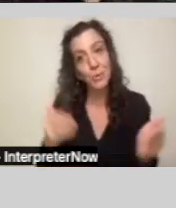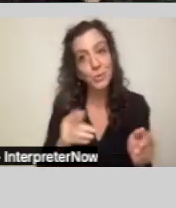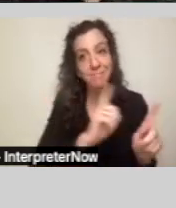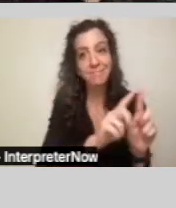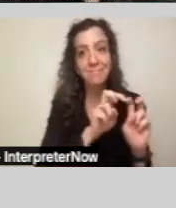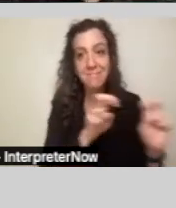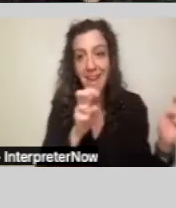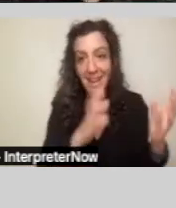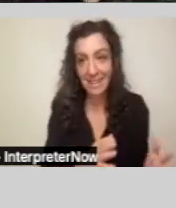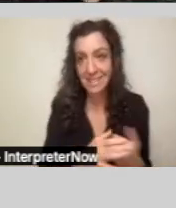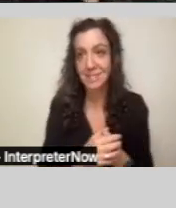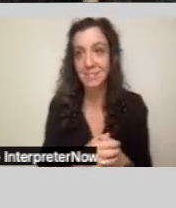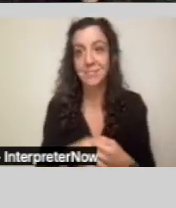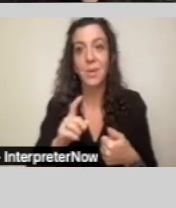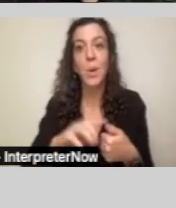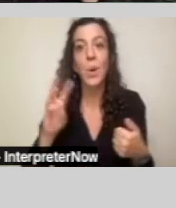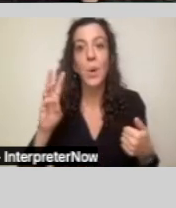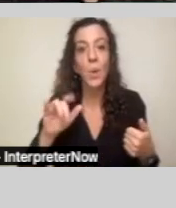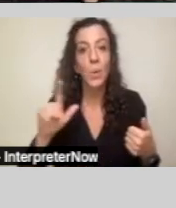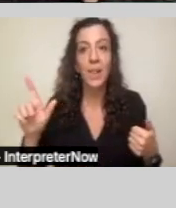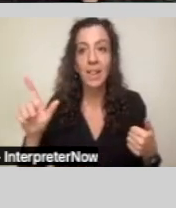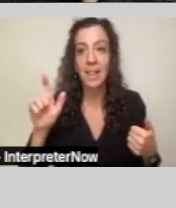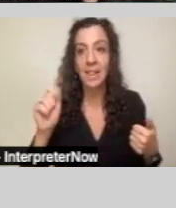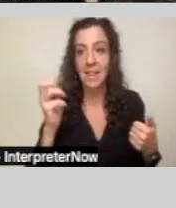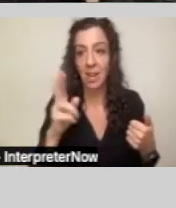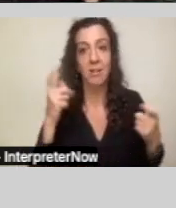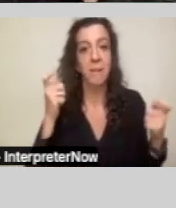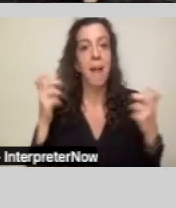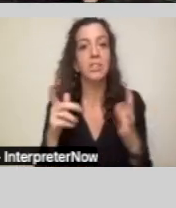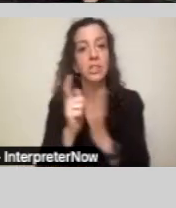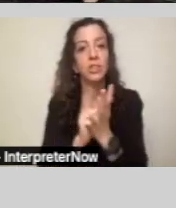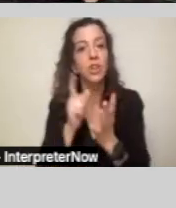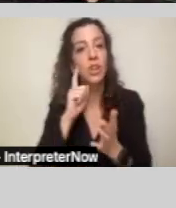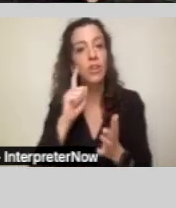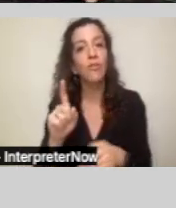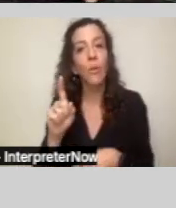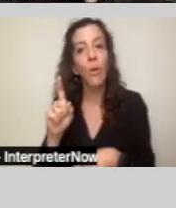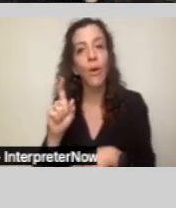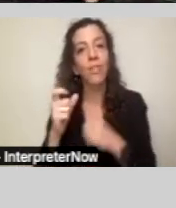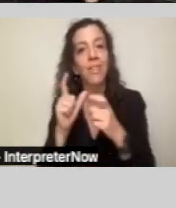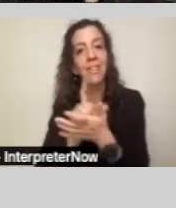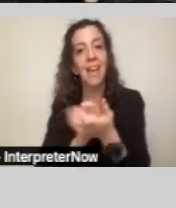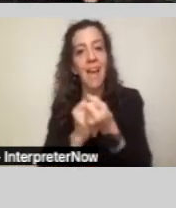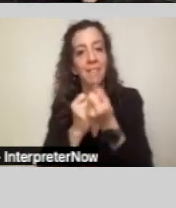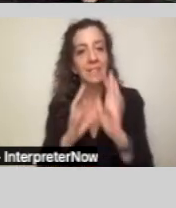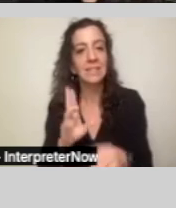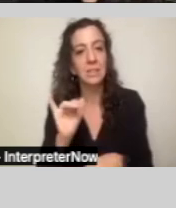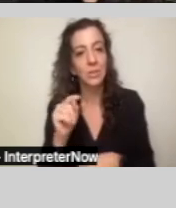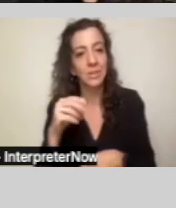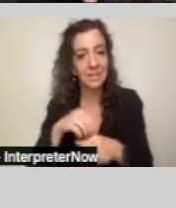With us today is Will Leiner, managing attorney of the Legal Advocacy Unit at Disability Rights California.